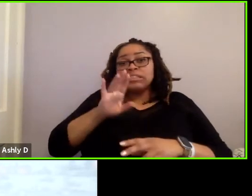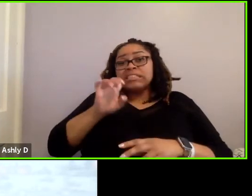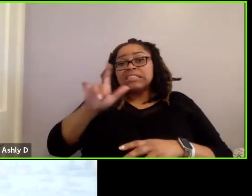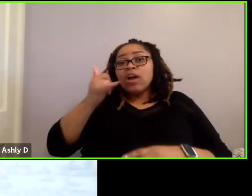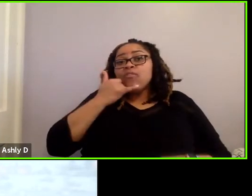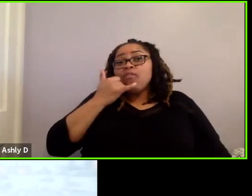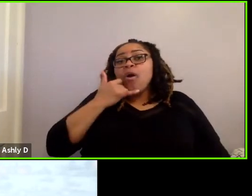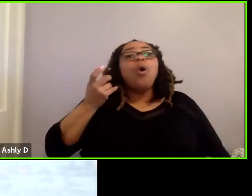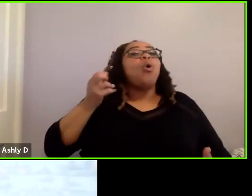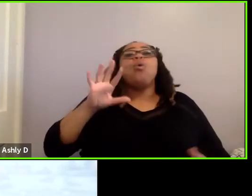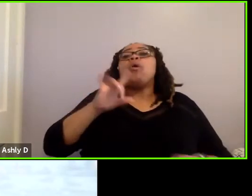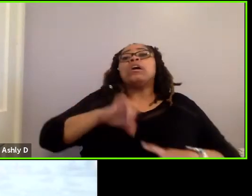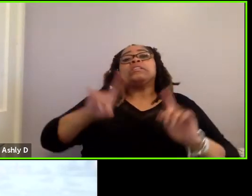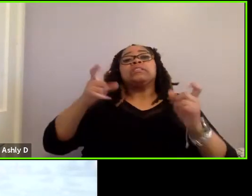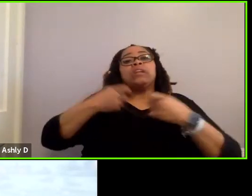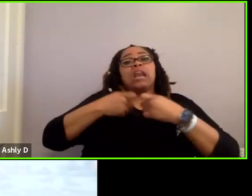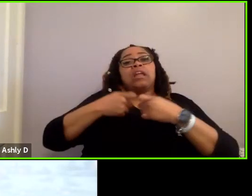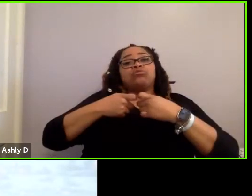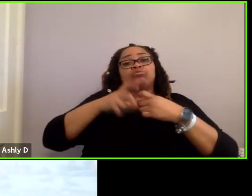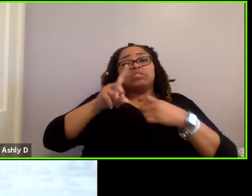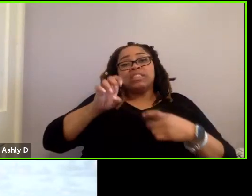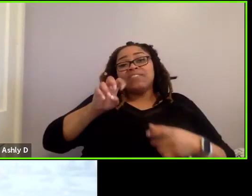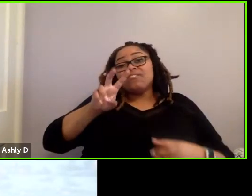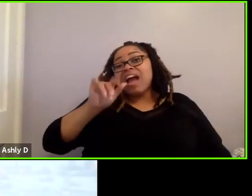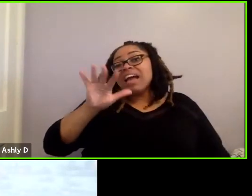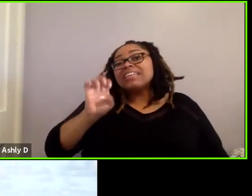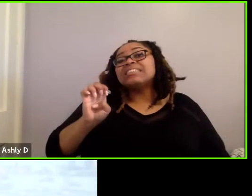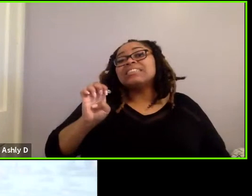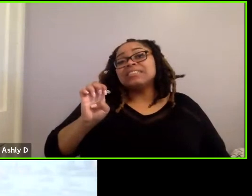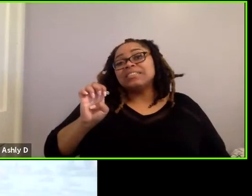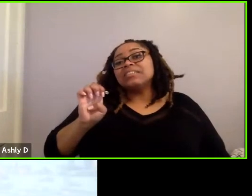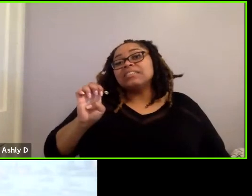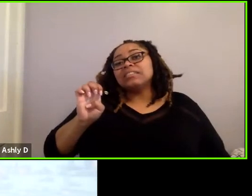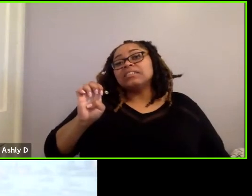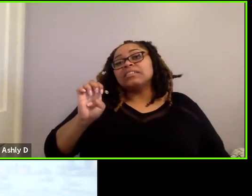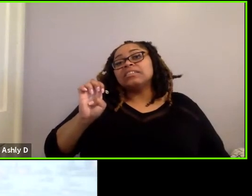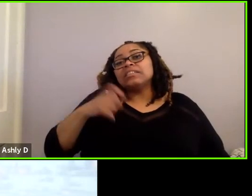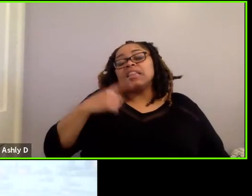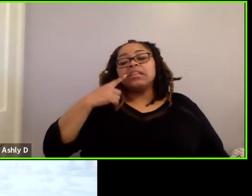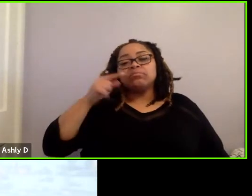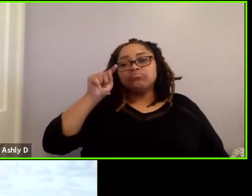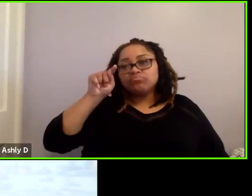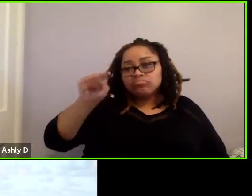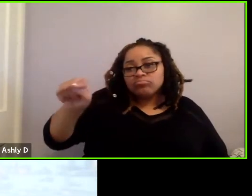or a different electrodevice. Yeah, I think being able to press a button on the side of